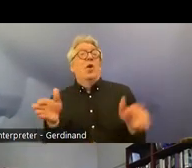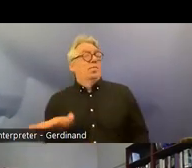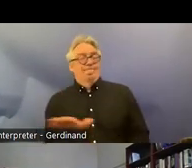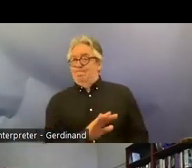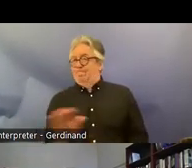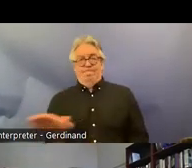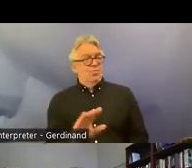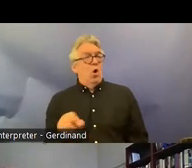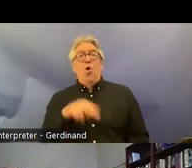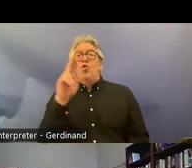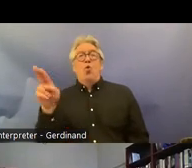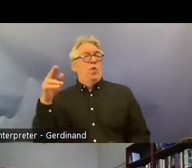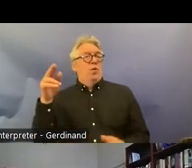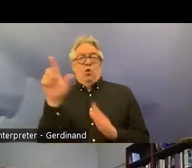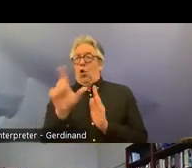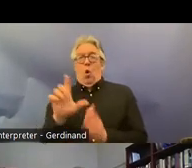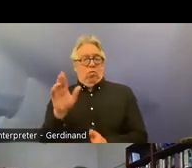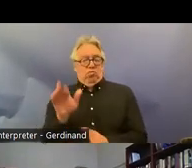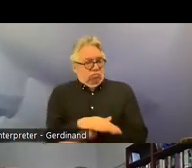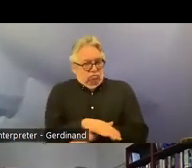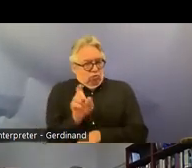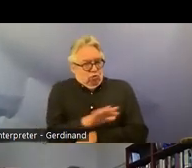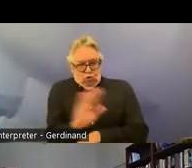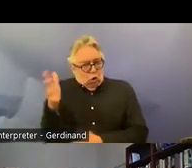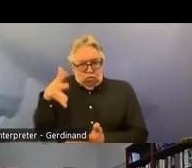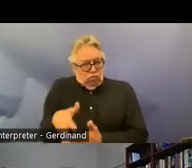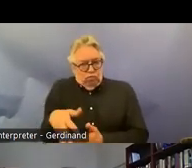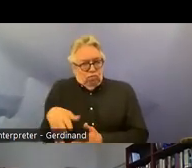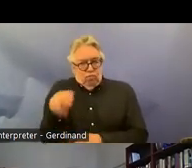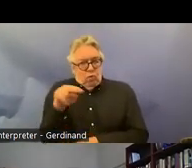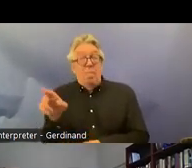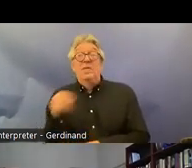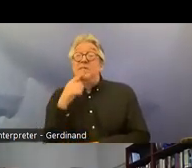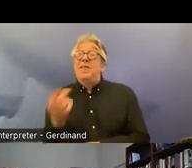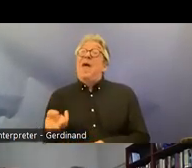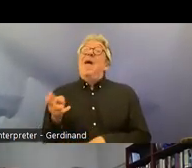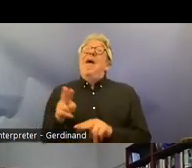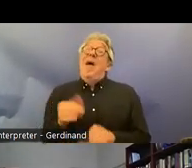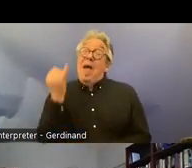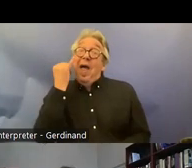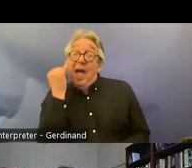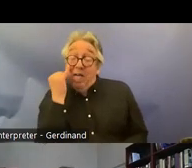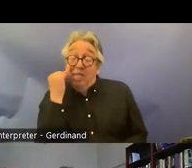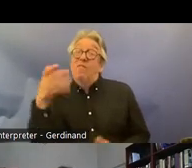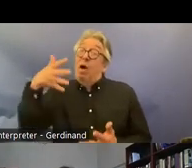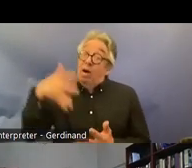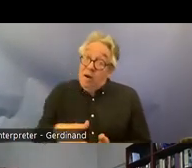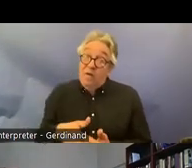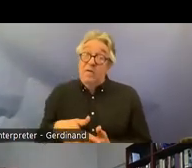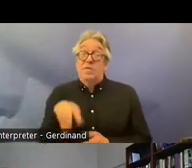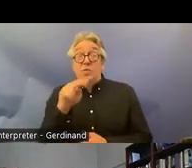Norwegian law at all but if it is as our mandate required us to accept it should